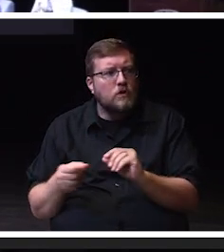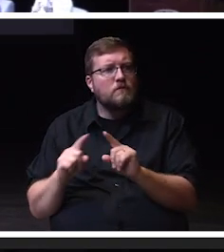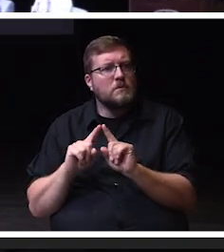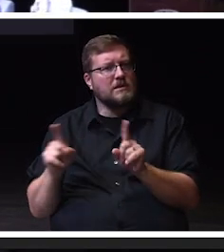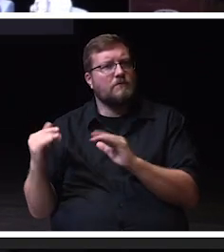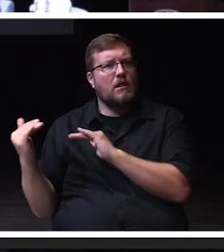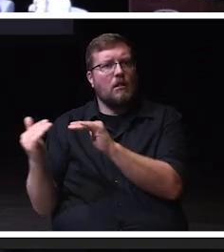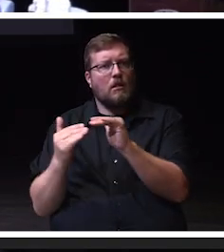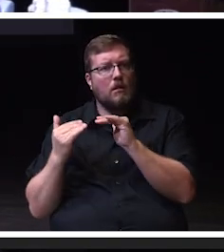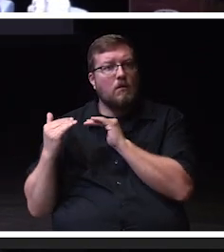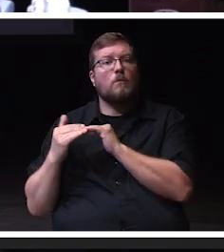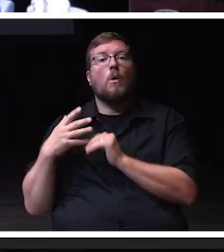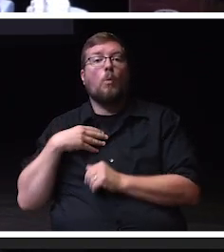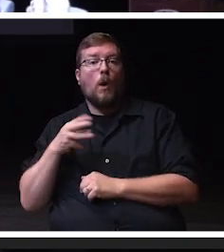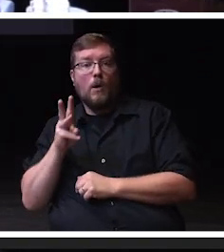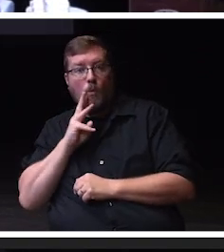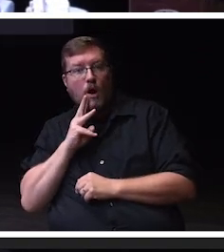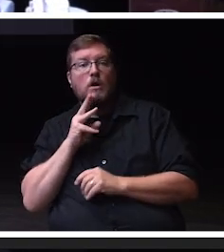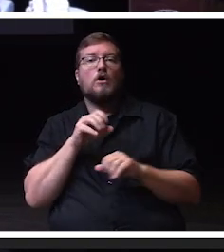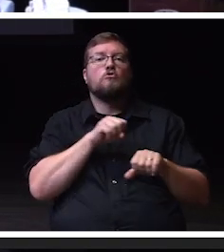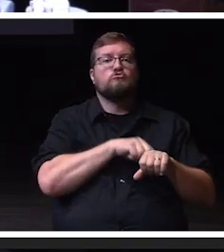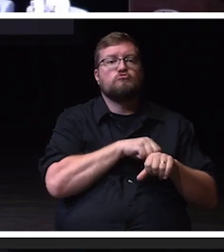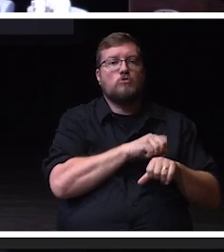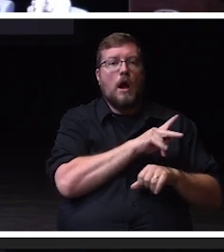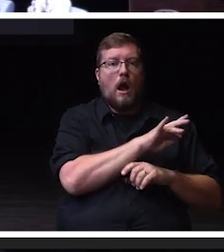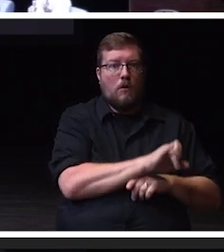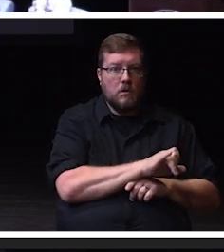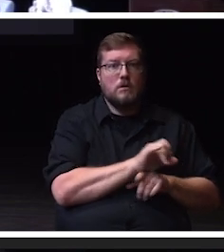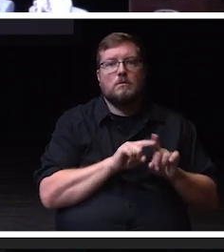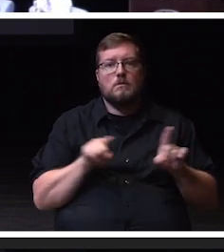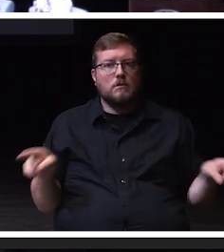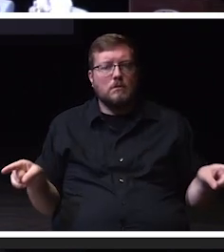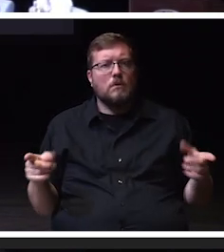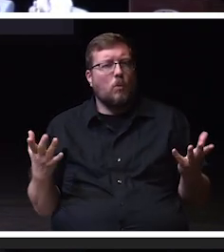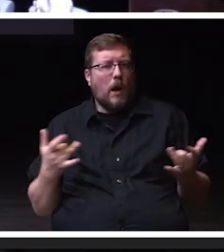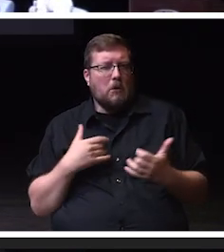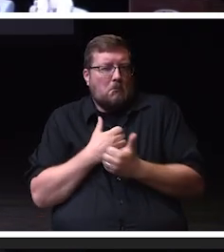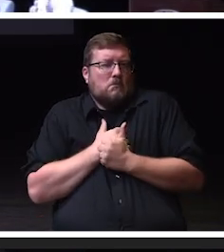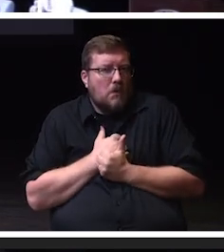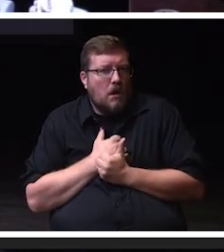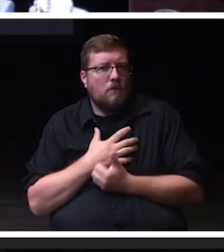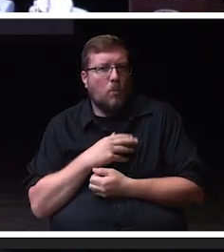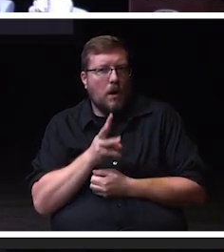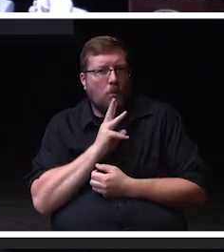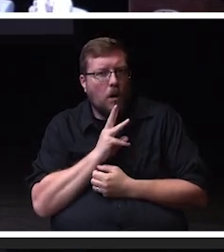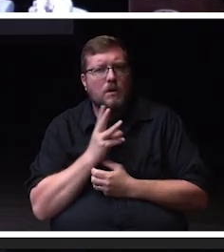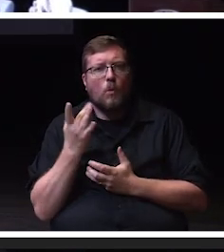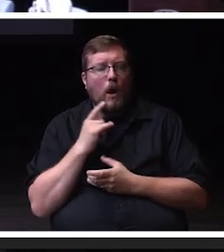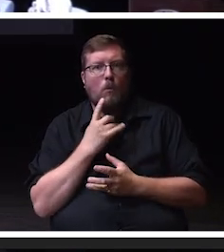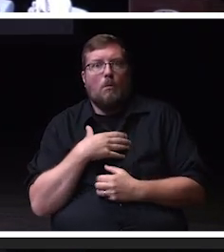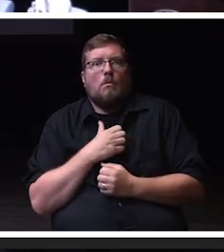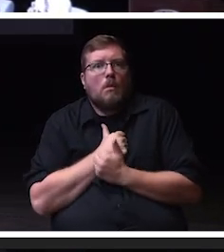and Rock County campus, asking them why they love this university, why they love to work here, what keeps them here.